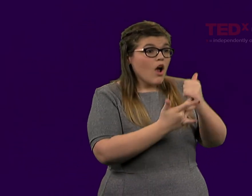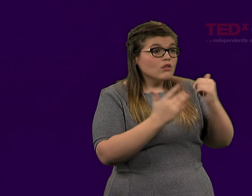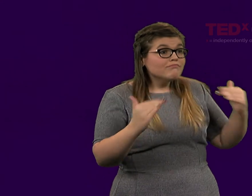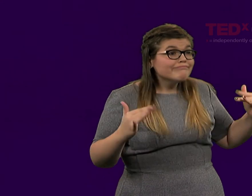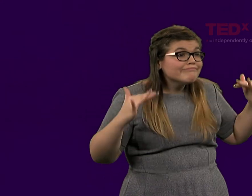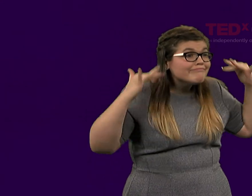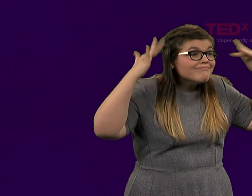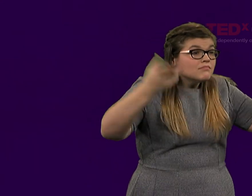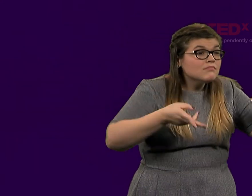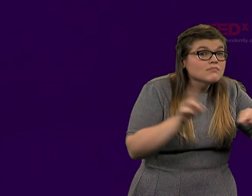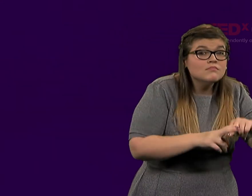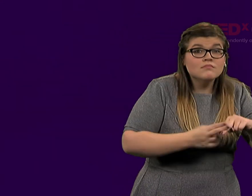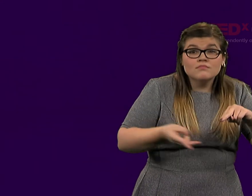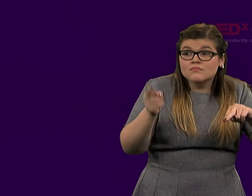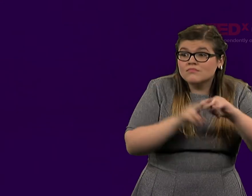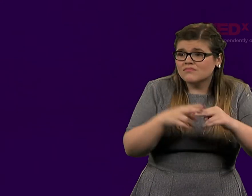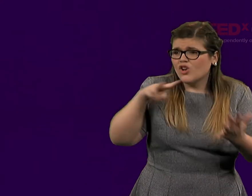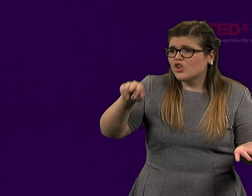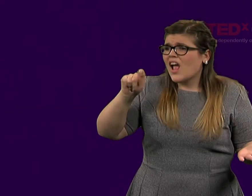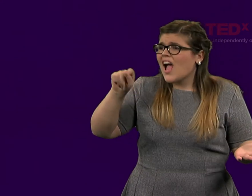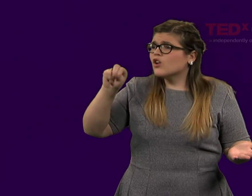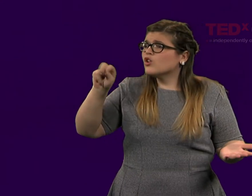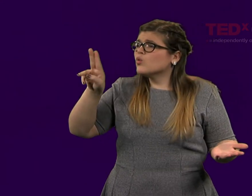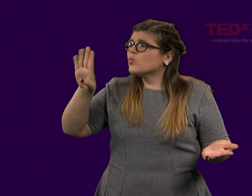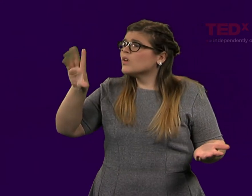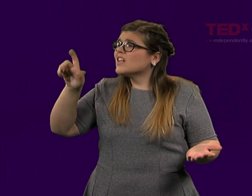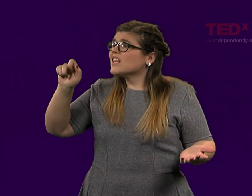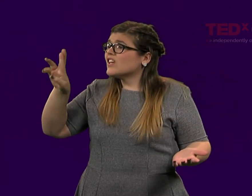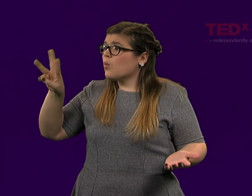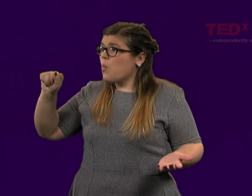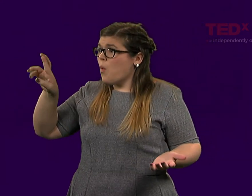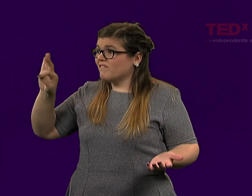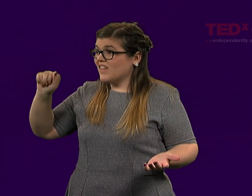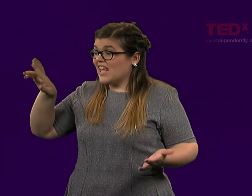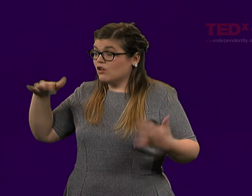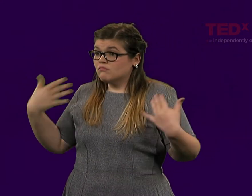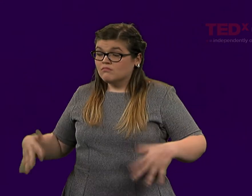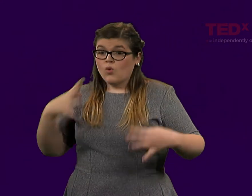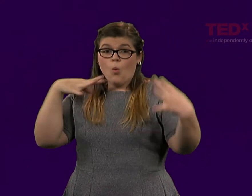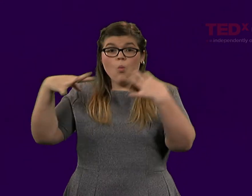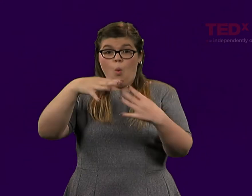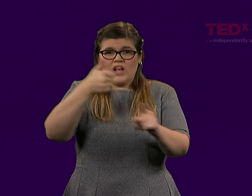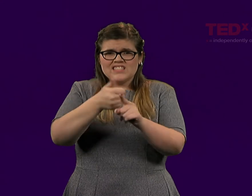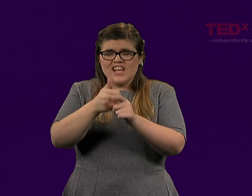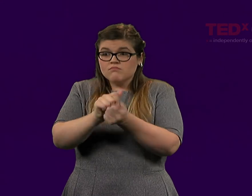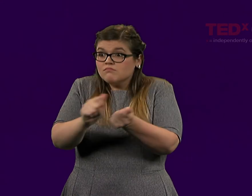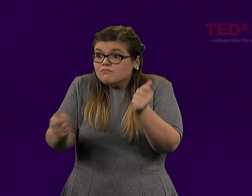military have nuclear warfare.